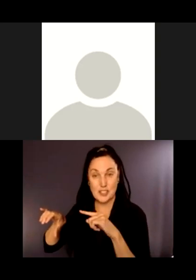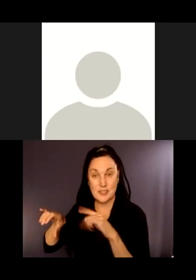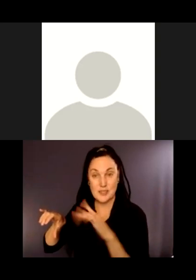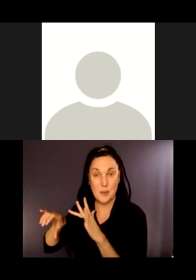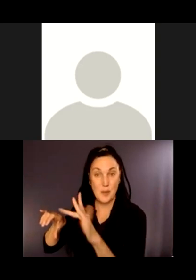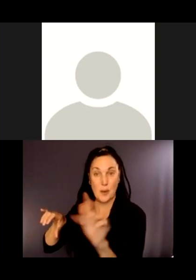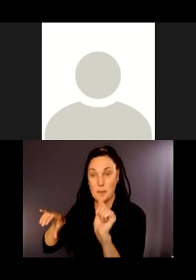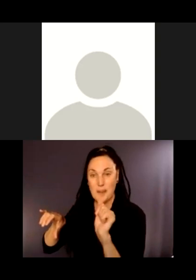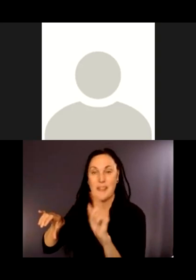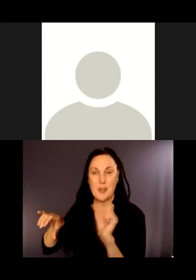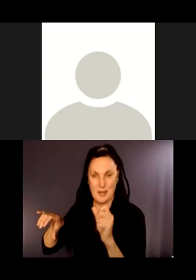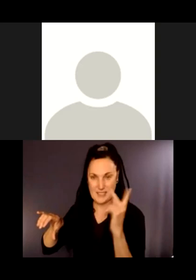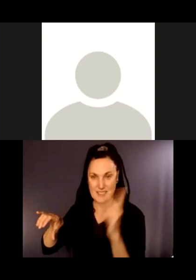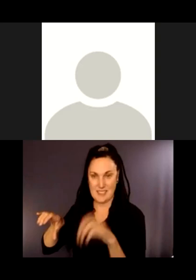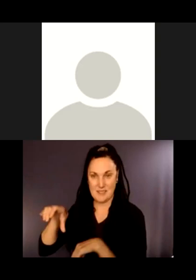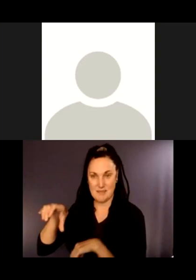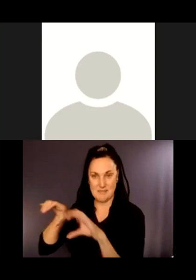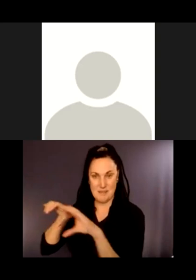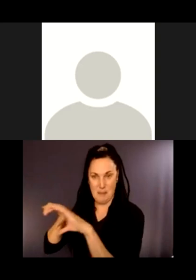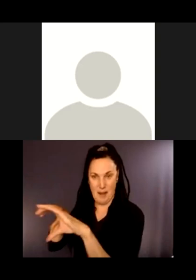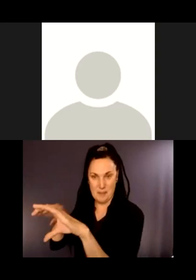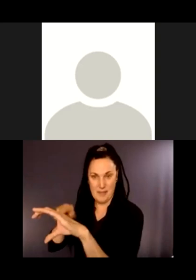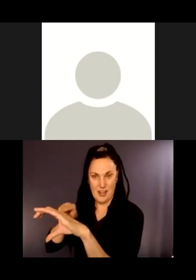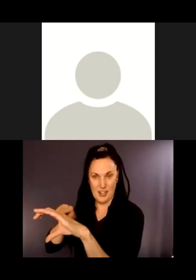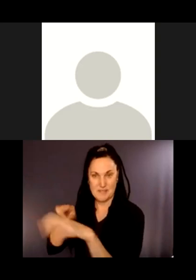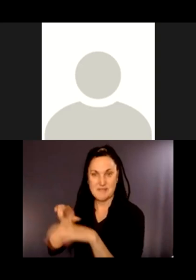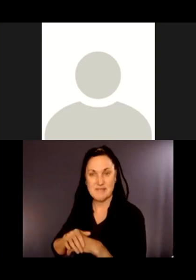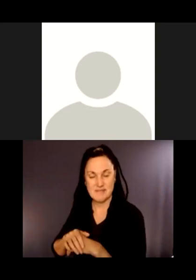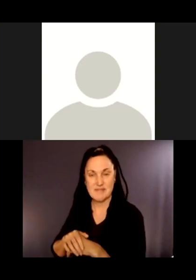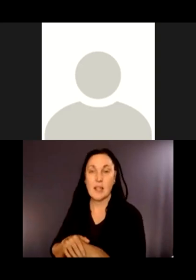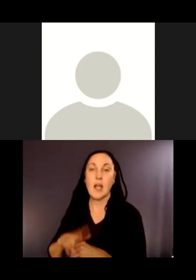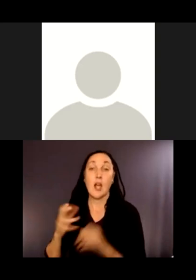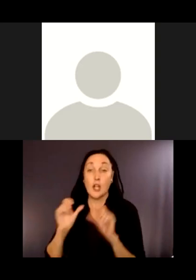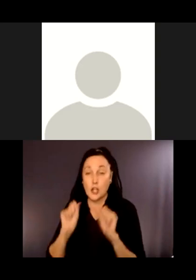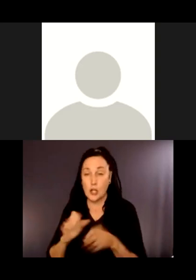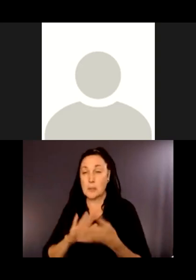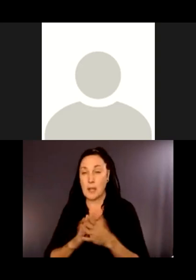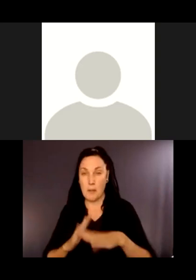So in areas where the pipe could become a barrier to fish, it